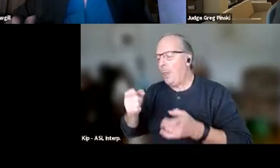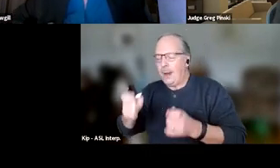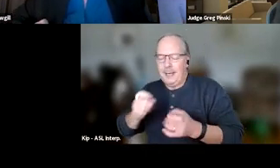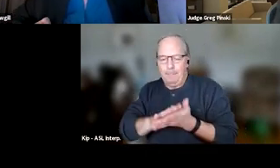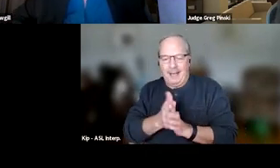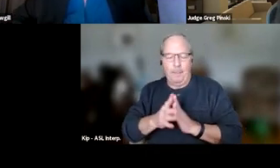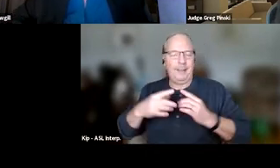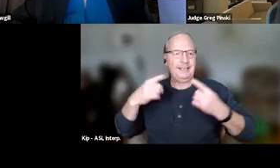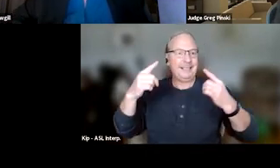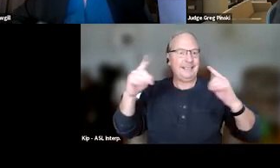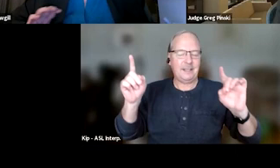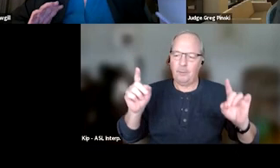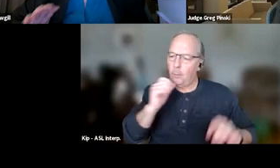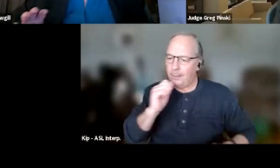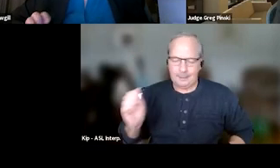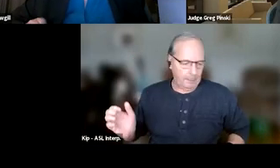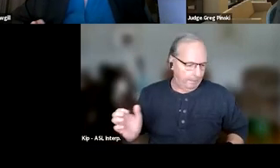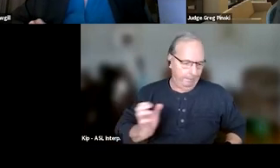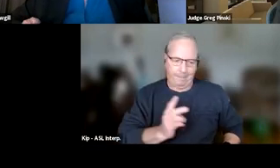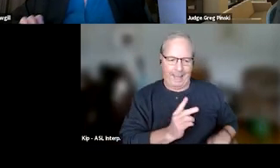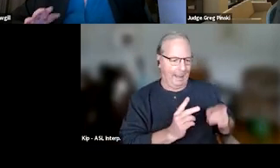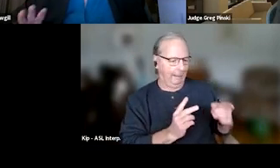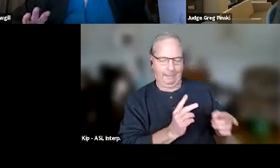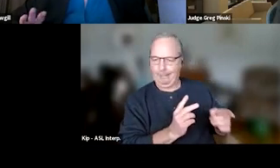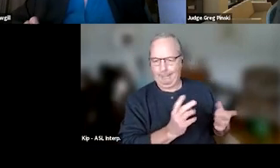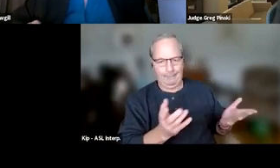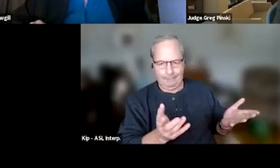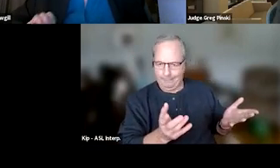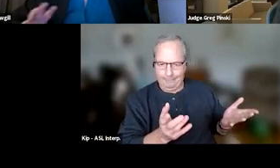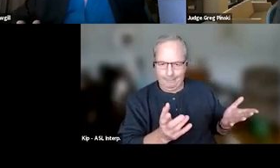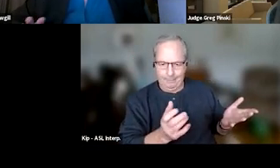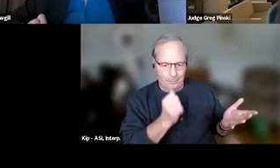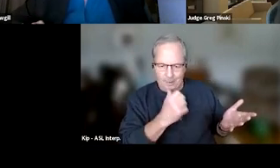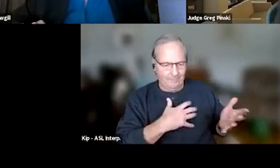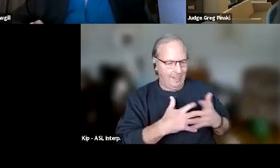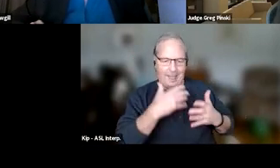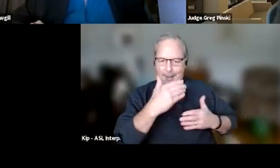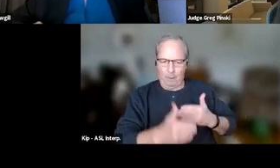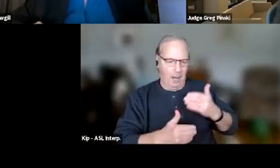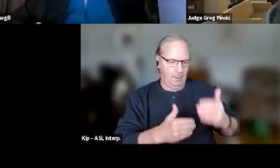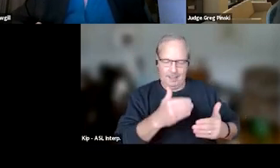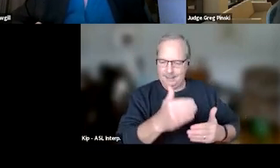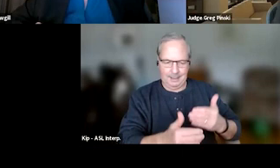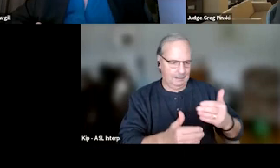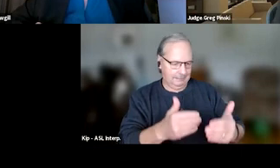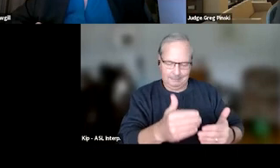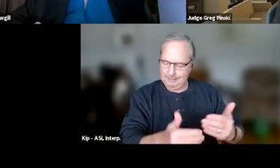They don't send me back to sixth grade. Our participants don't have a lot of progress, and they've moved forward in the program, don't take that away from 'em.